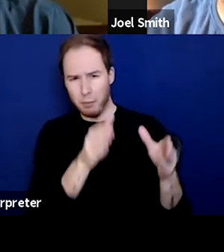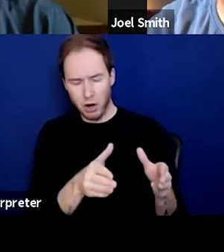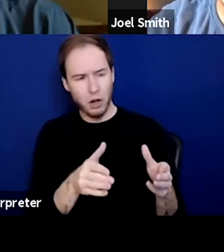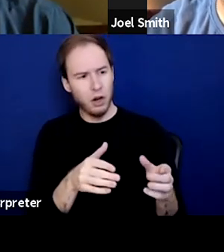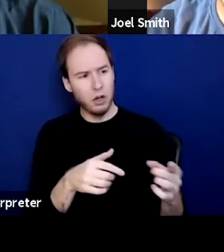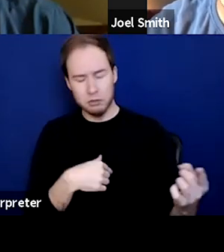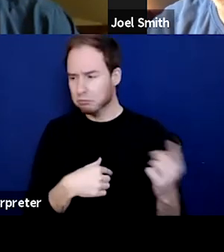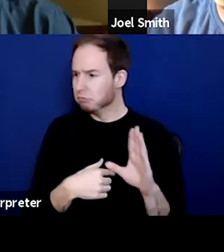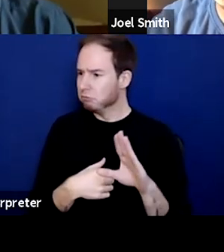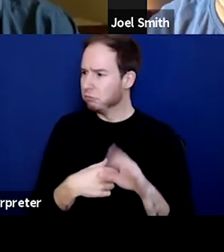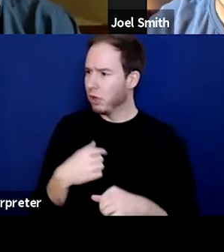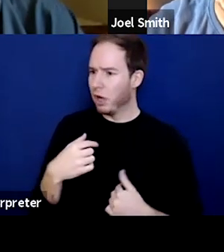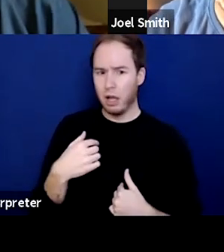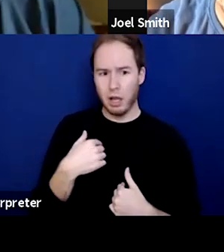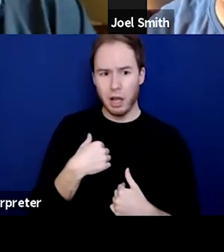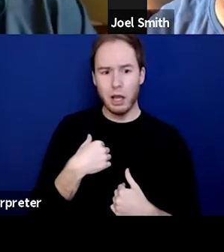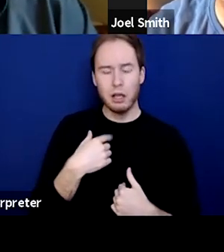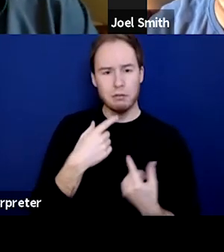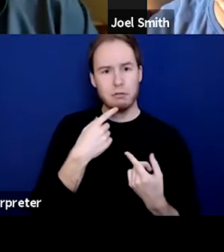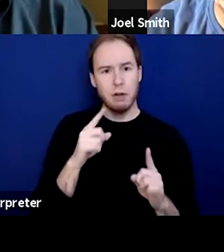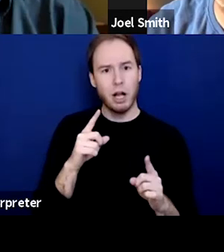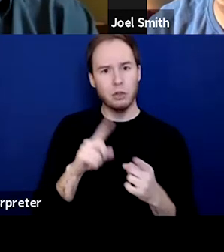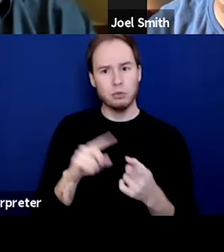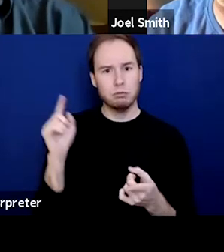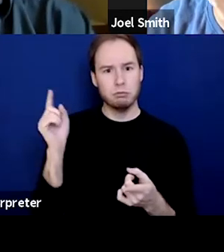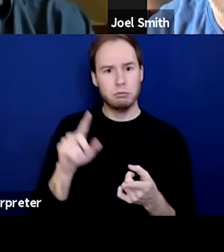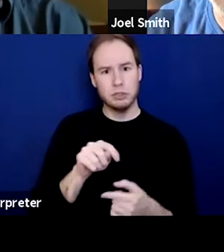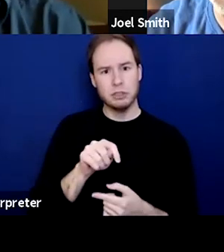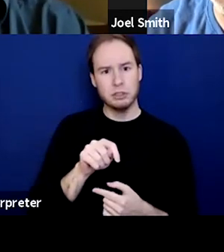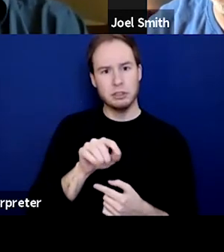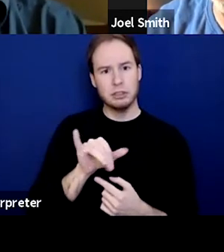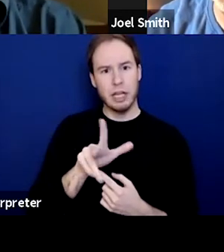"Well, I got a titration schedule from the doctor.